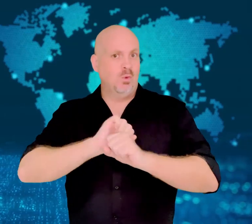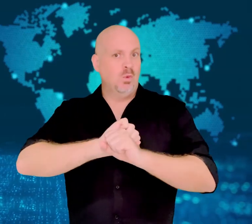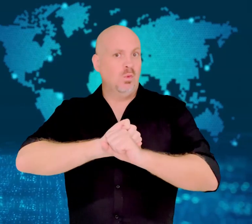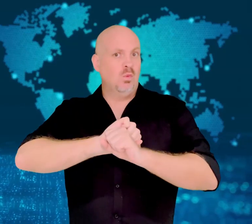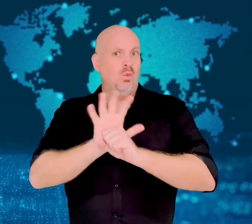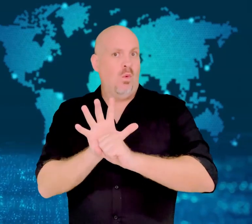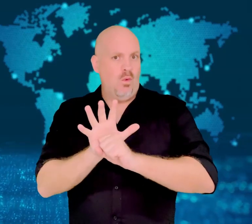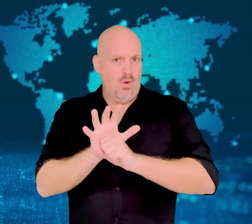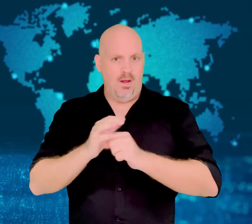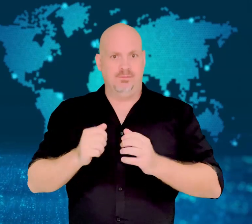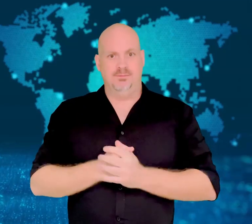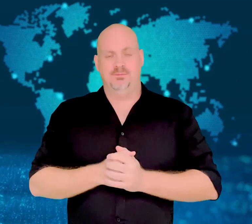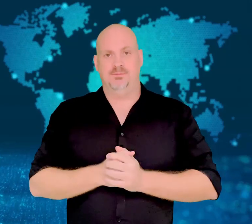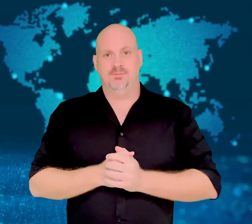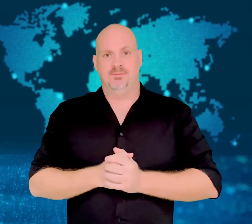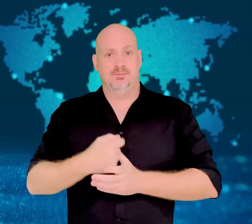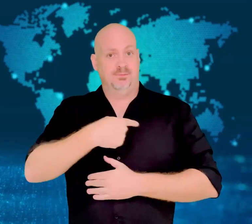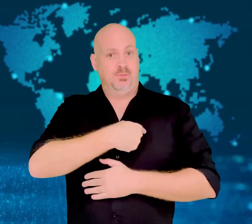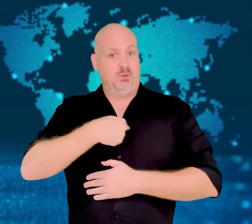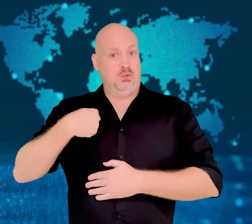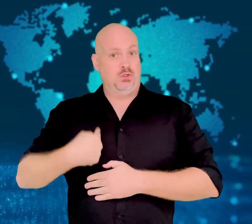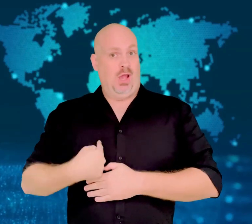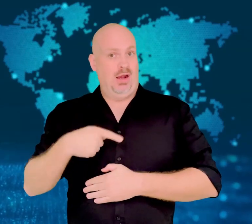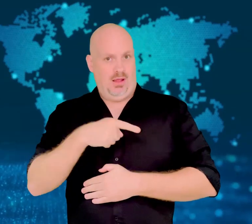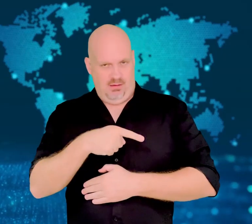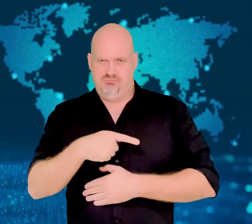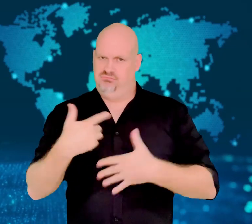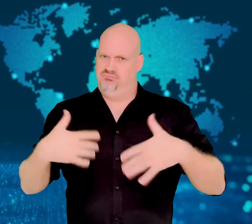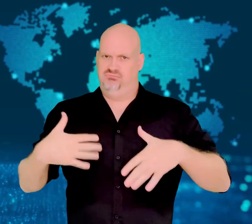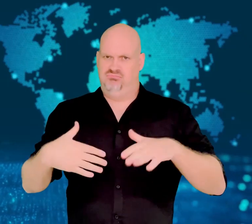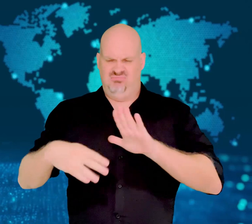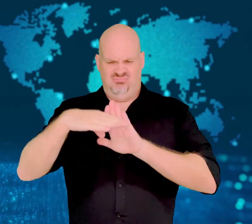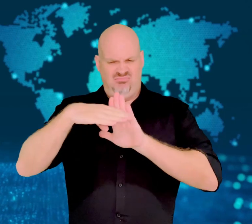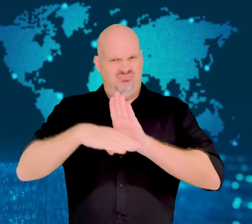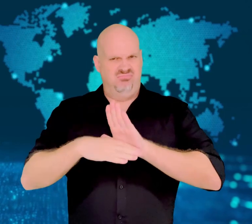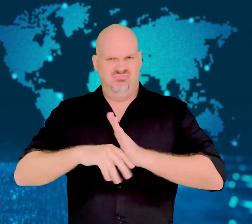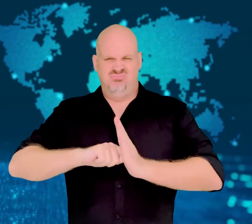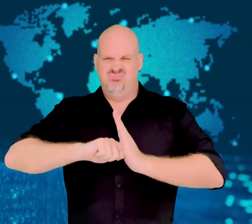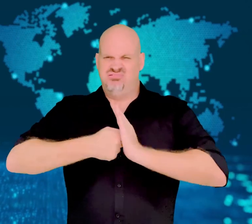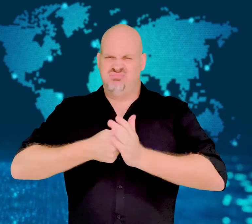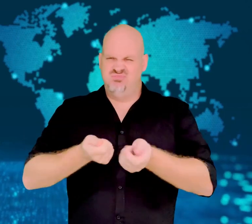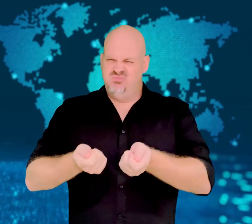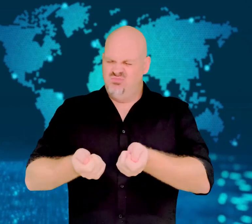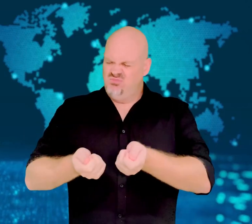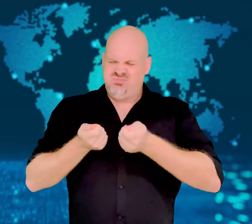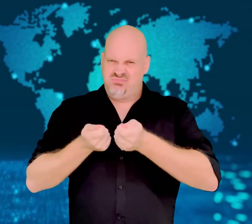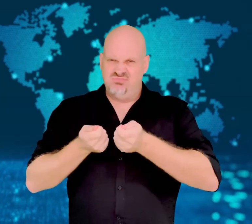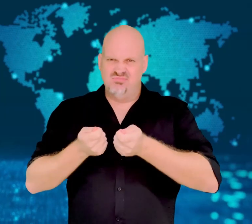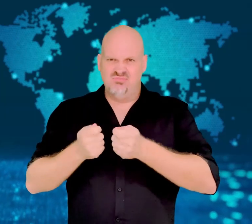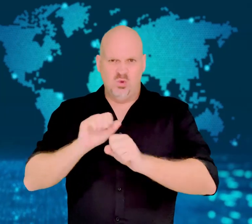China continues to implement a zero COVID-19 policy.